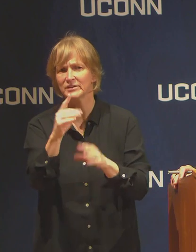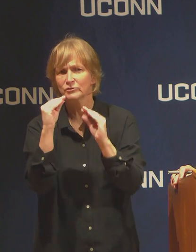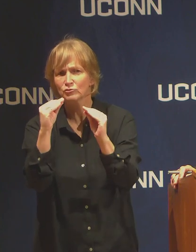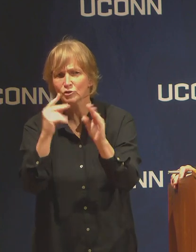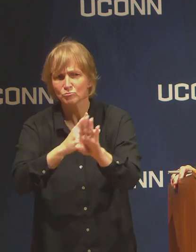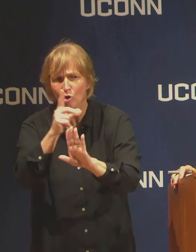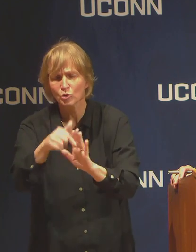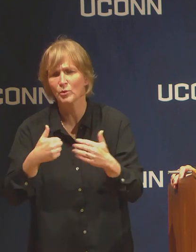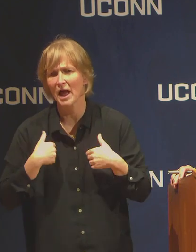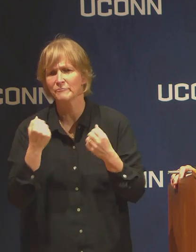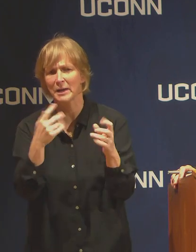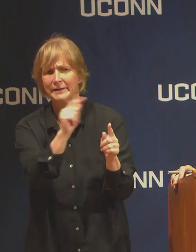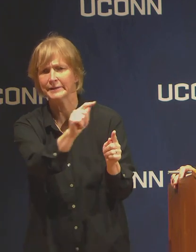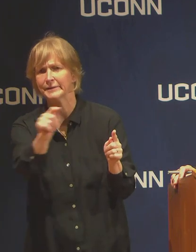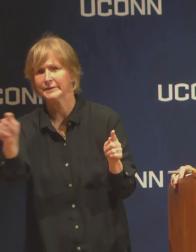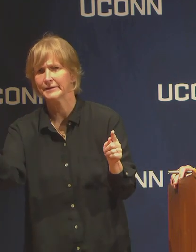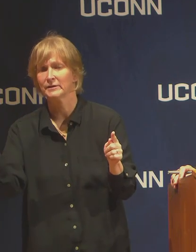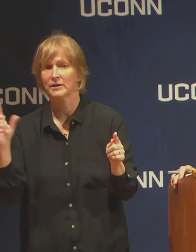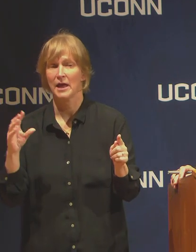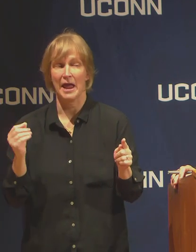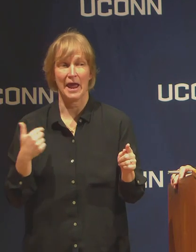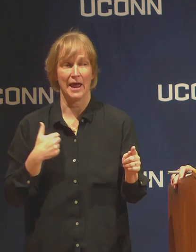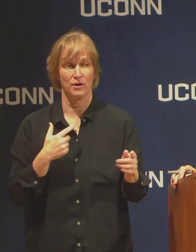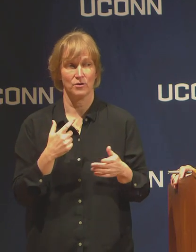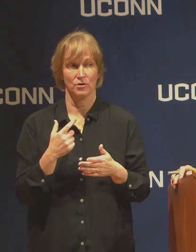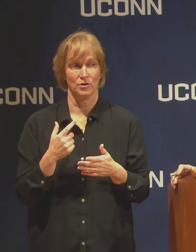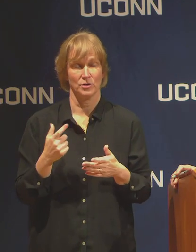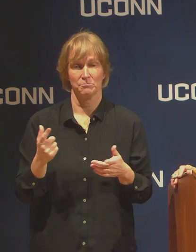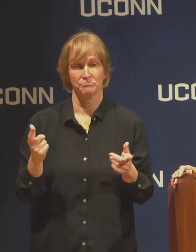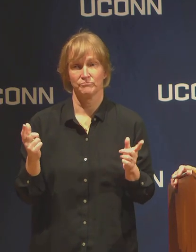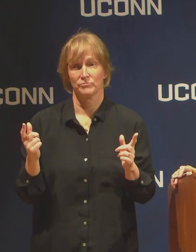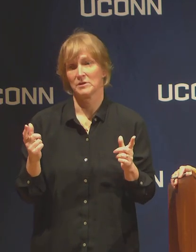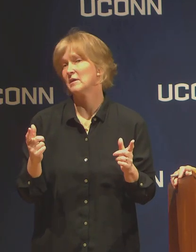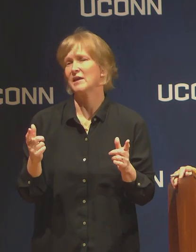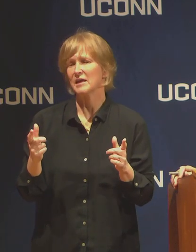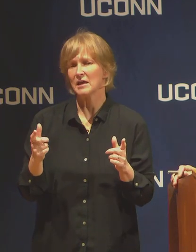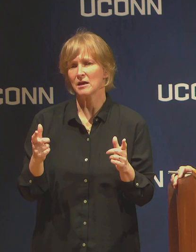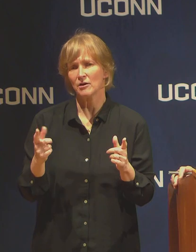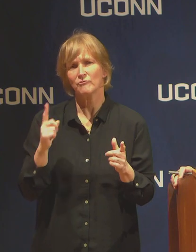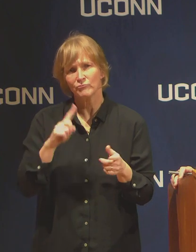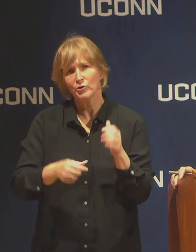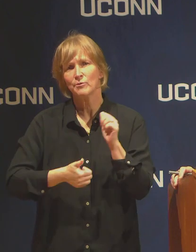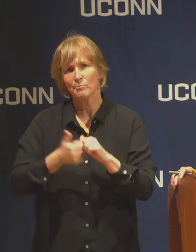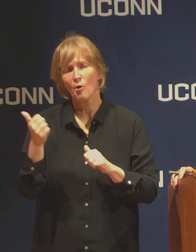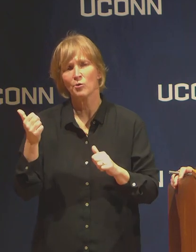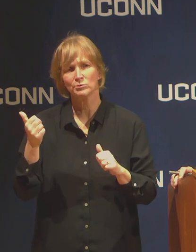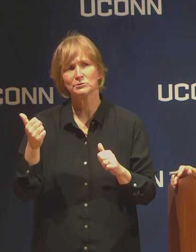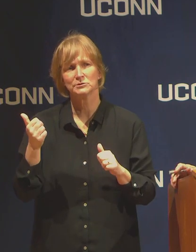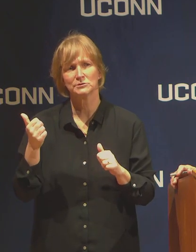We're hearing almost universally, for the most part these kinds of opportunities